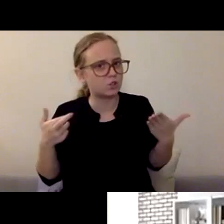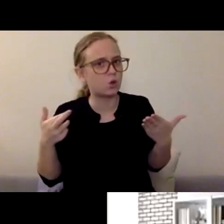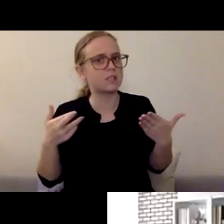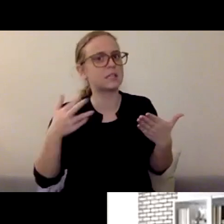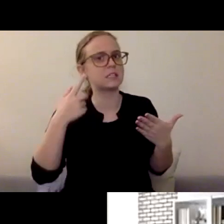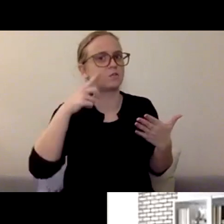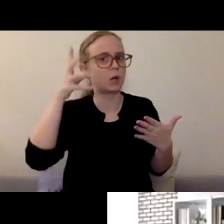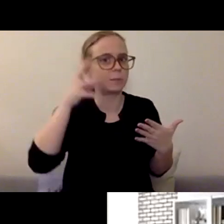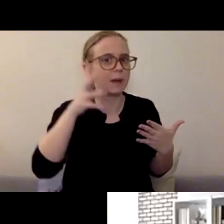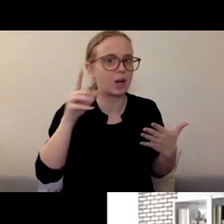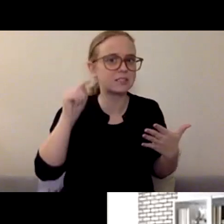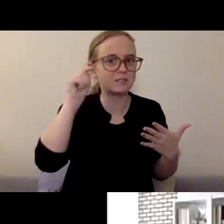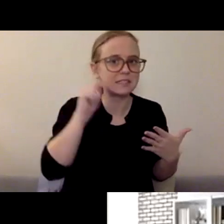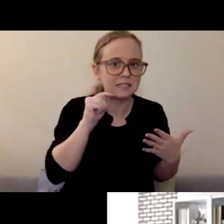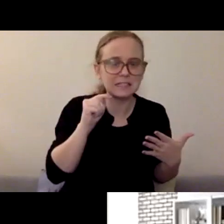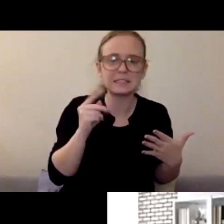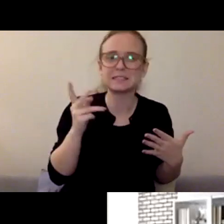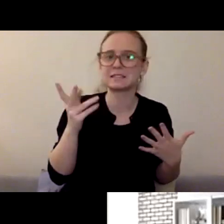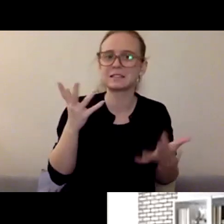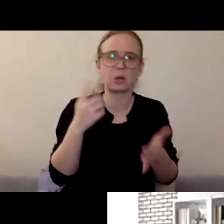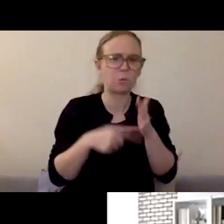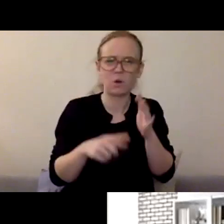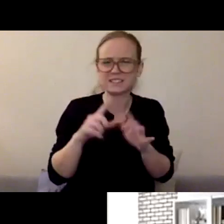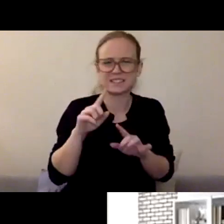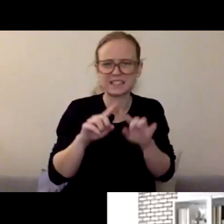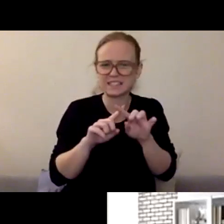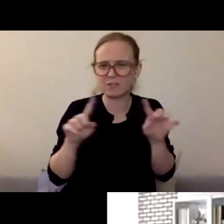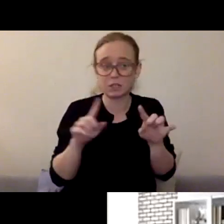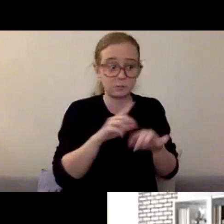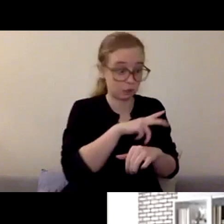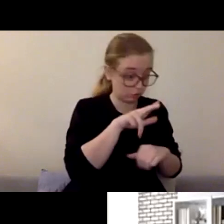between normal adolescent ups and downs, what is normal and what is not normal?"